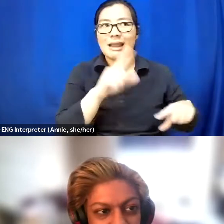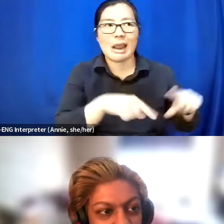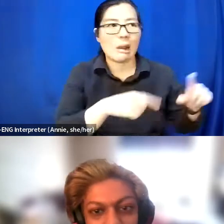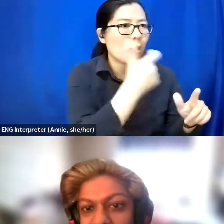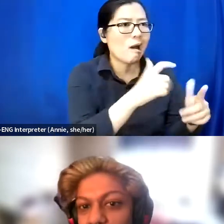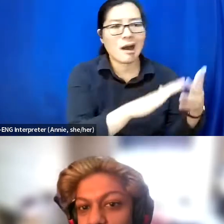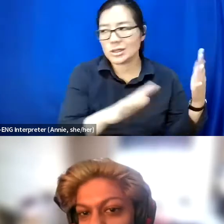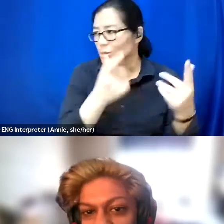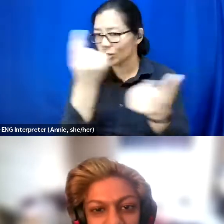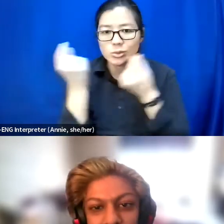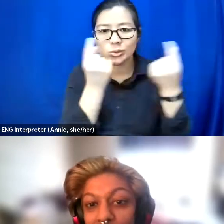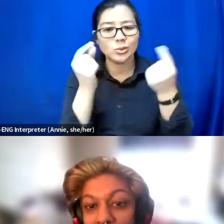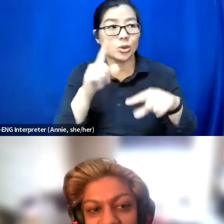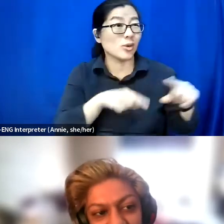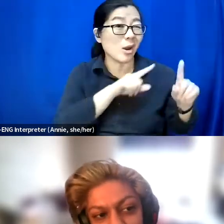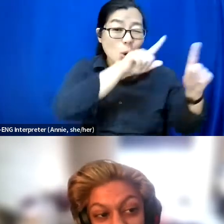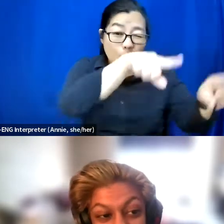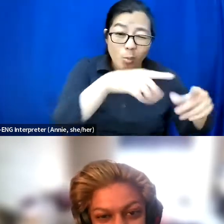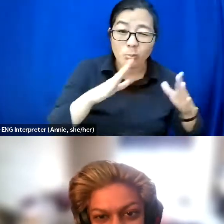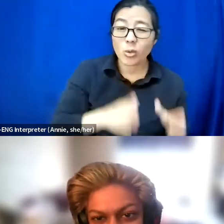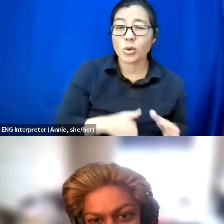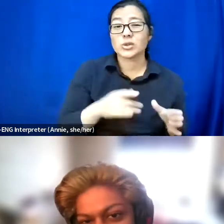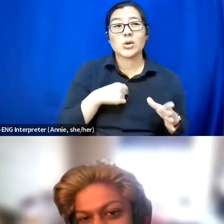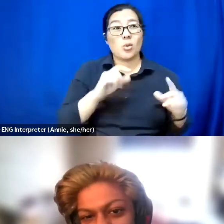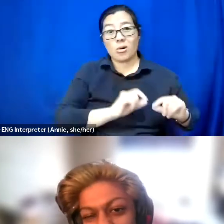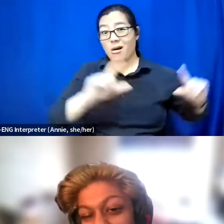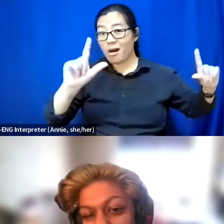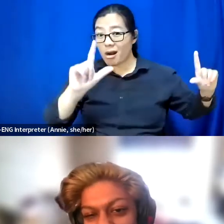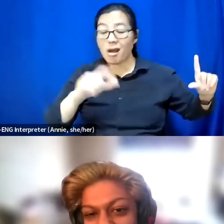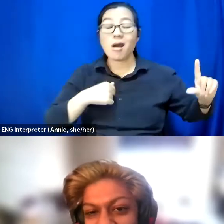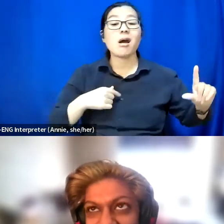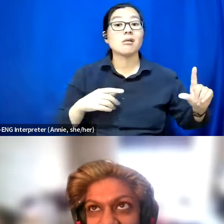to be there in person or have it up on your screen which is really great.